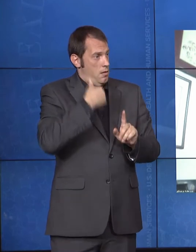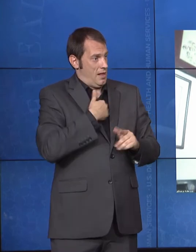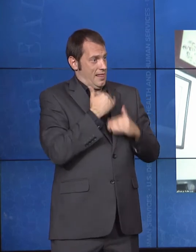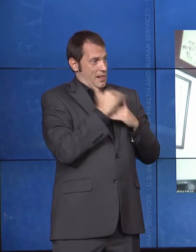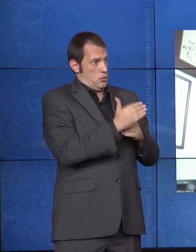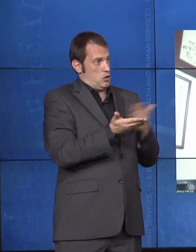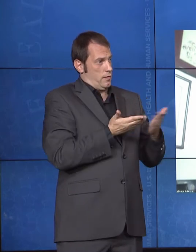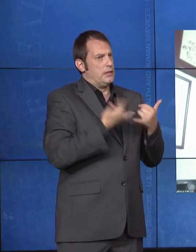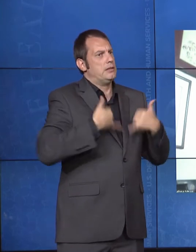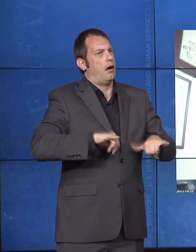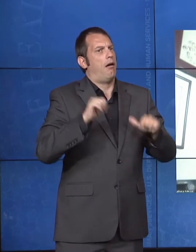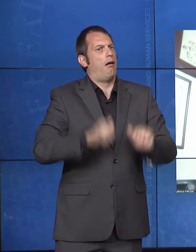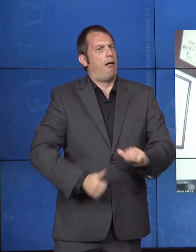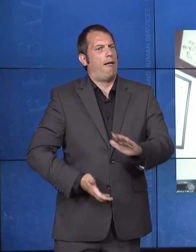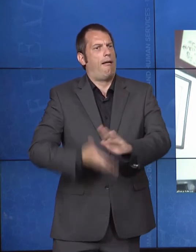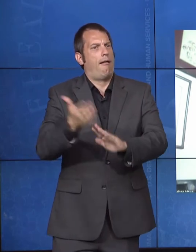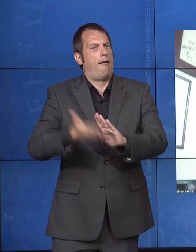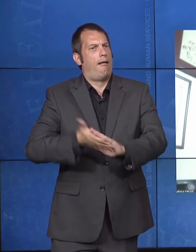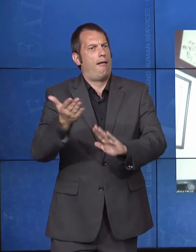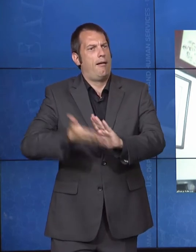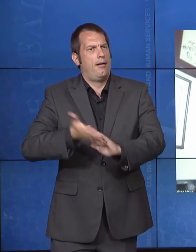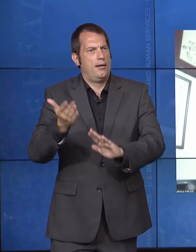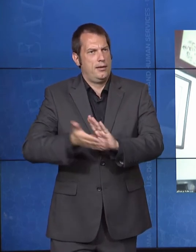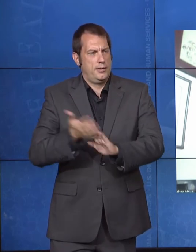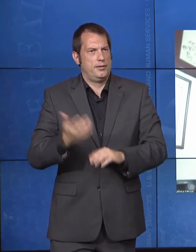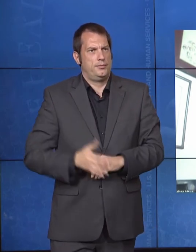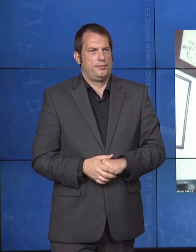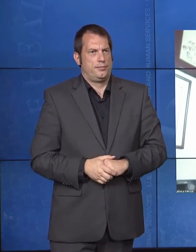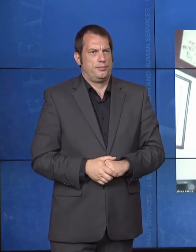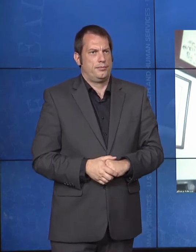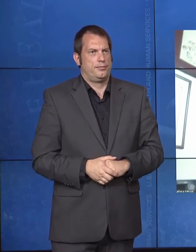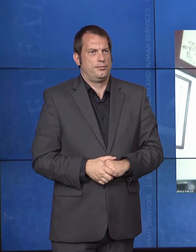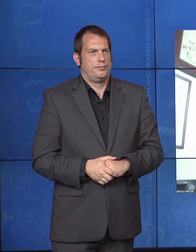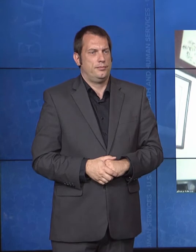health equity. And, again, so proud to partner with Roger and others who are helping on that